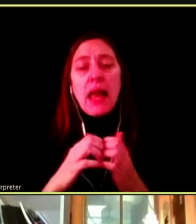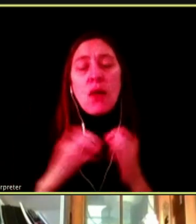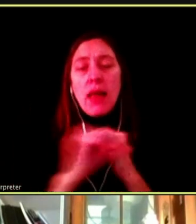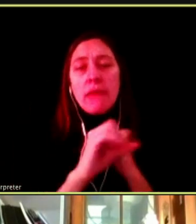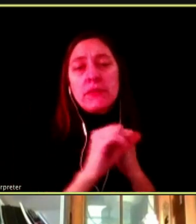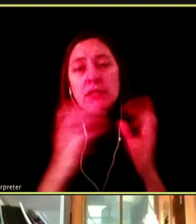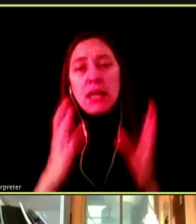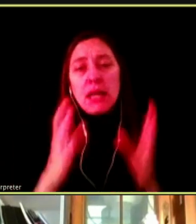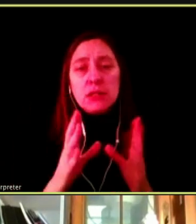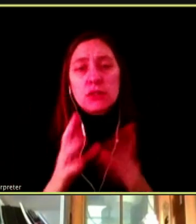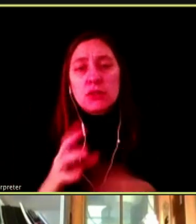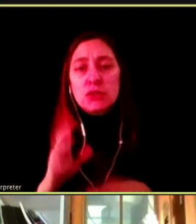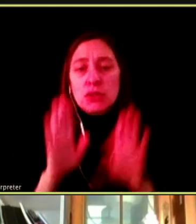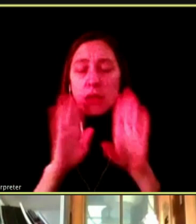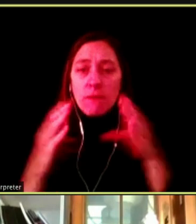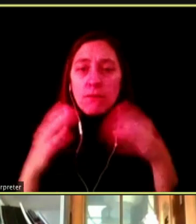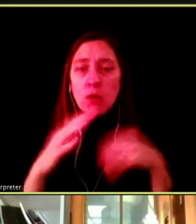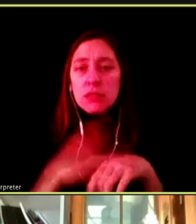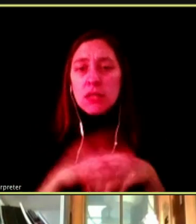TO START VAPING.